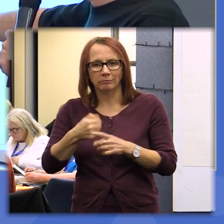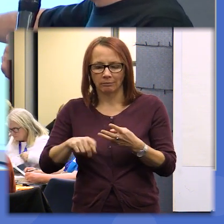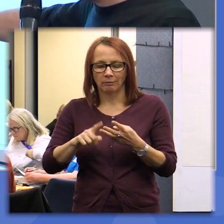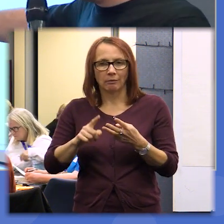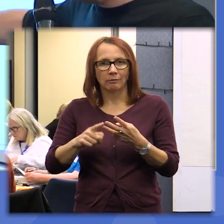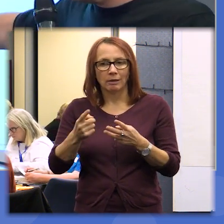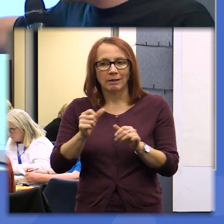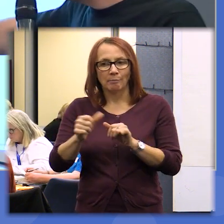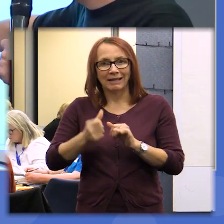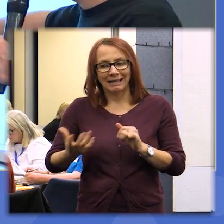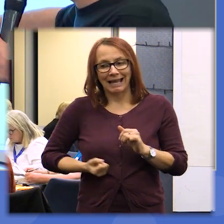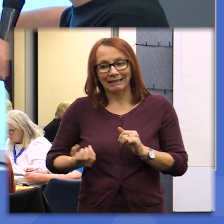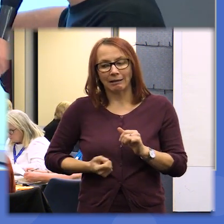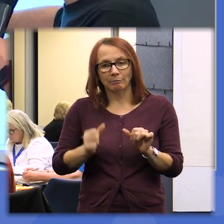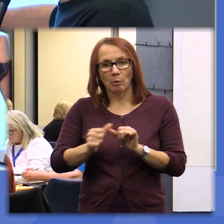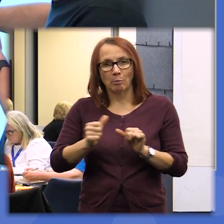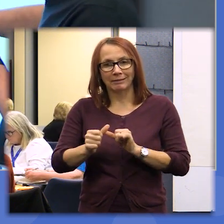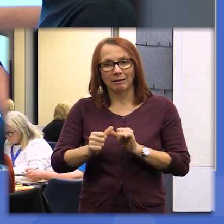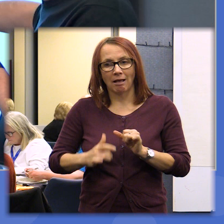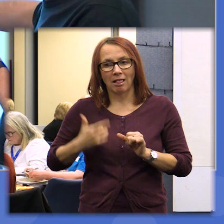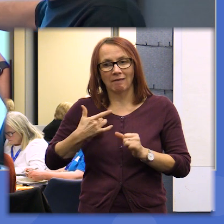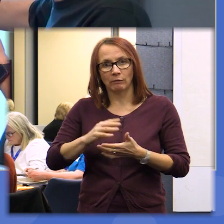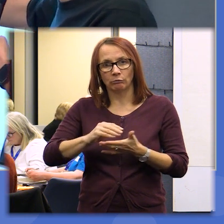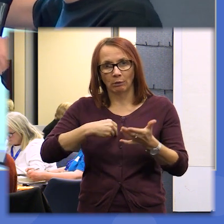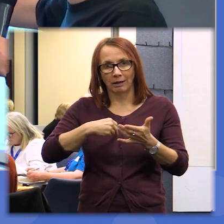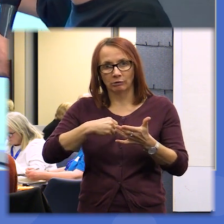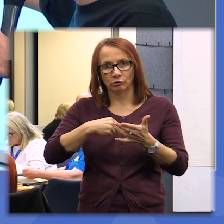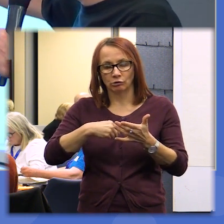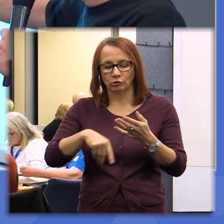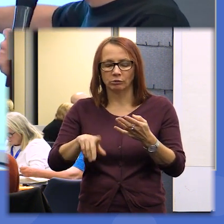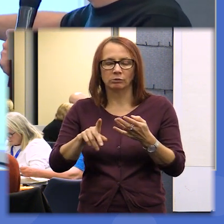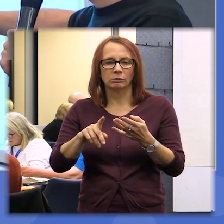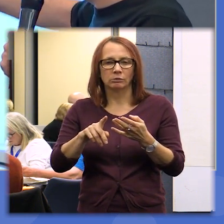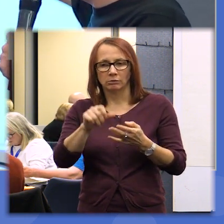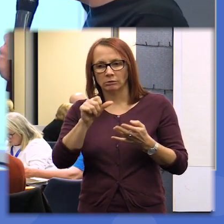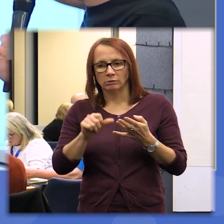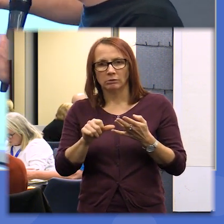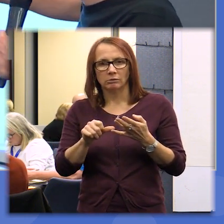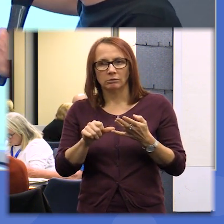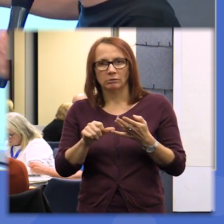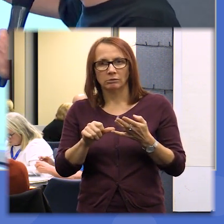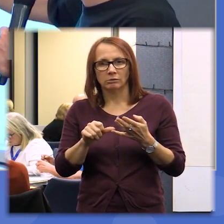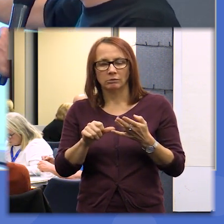living wage another topic you want to discuss and just to pick up a couple of the others further down the list which were a little bit less popular but still